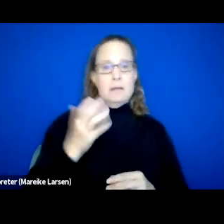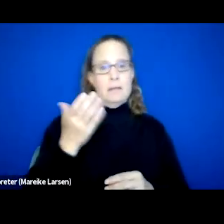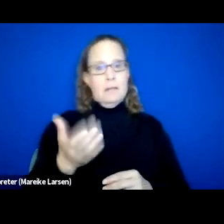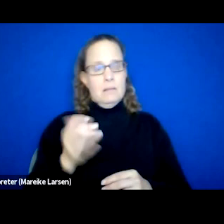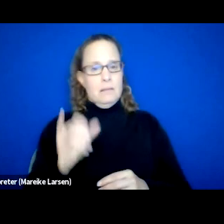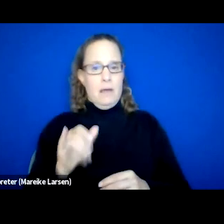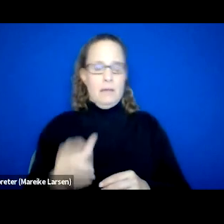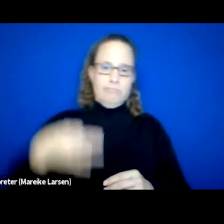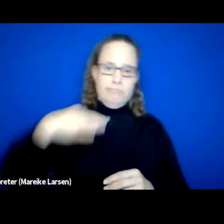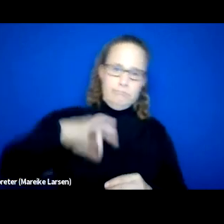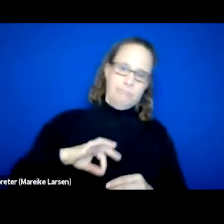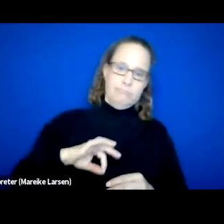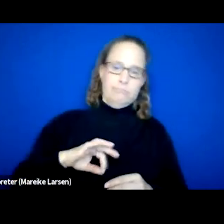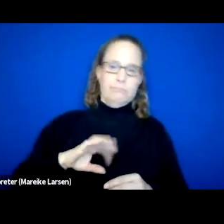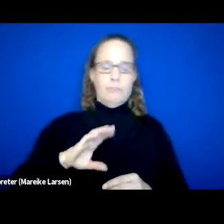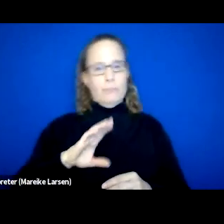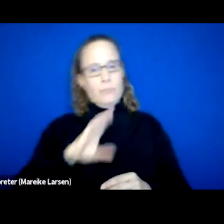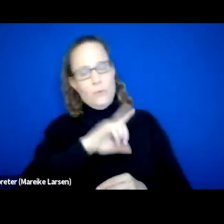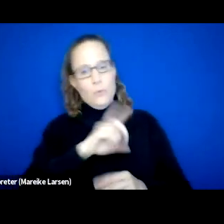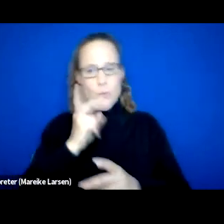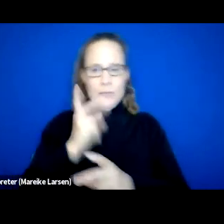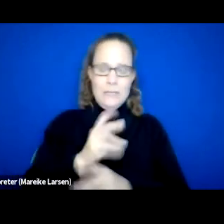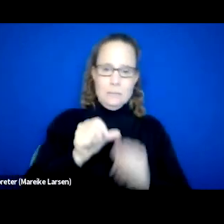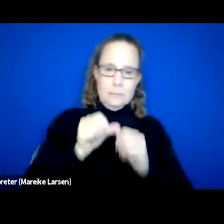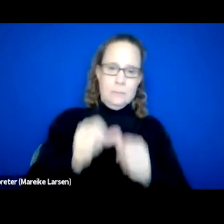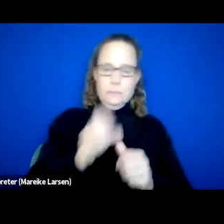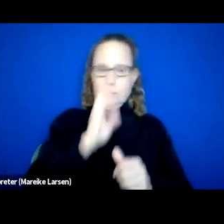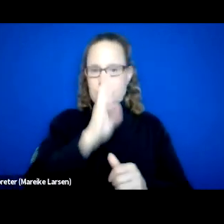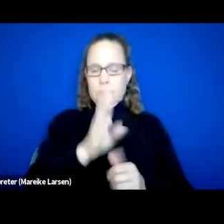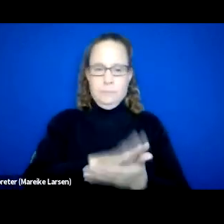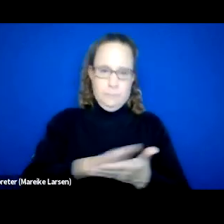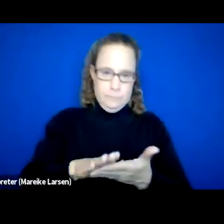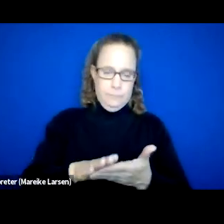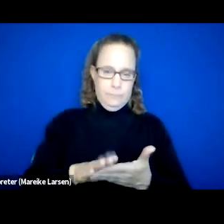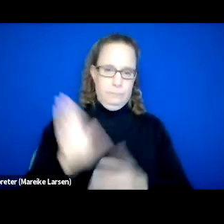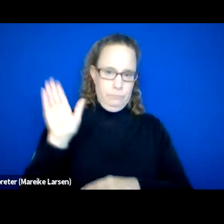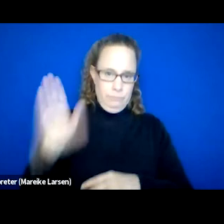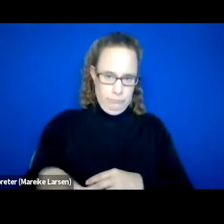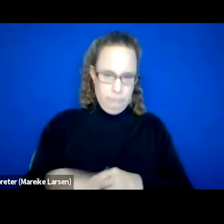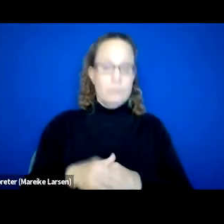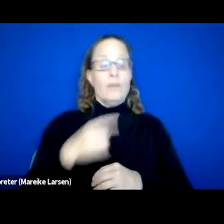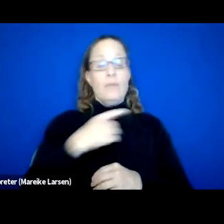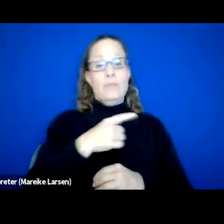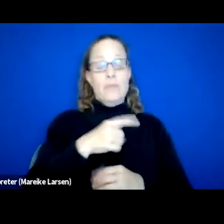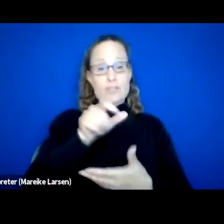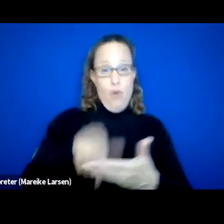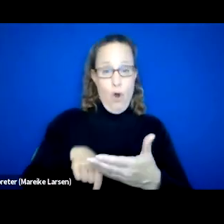to sustaining their recovery and their health and wellness long-term. So this article that was brief was published by HUD,